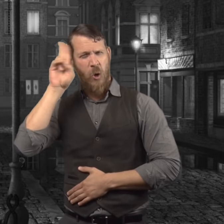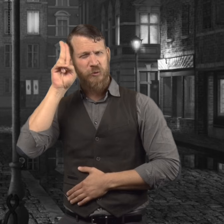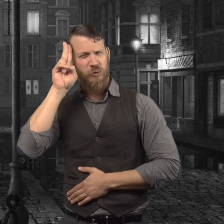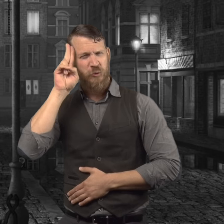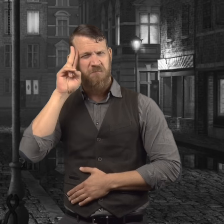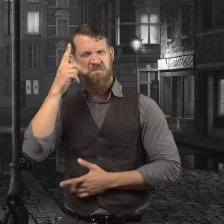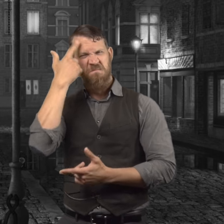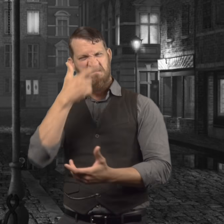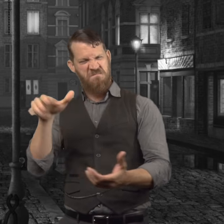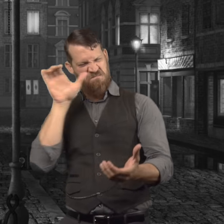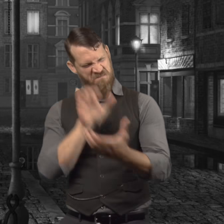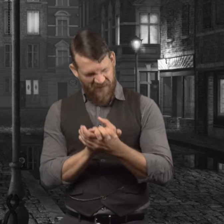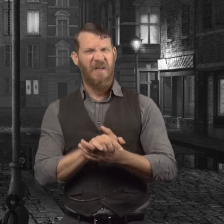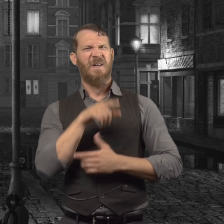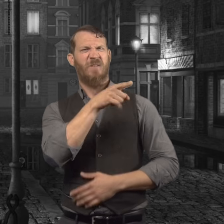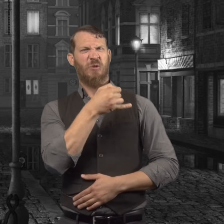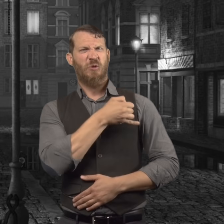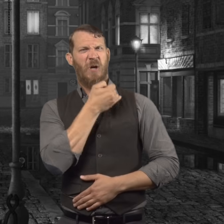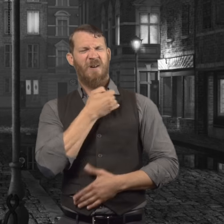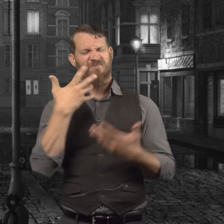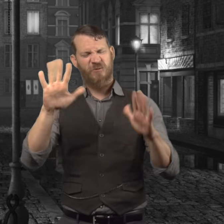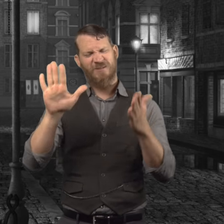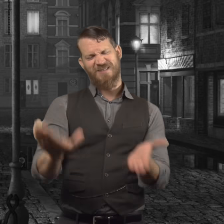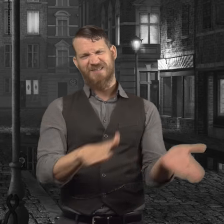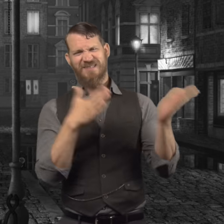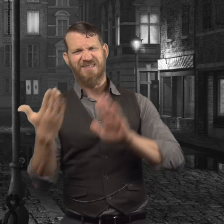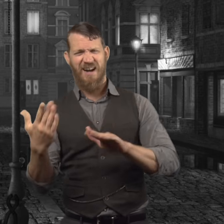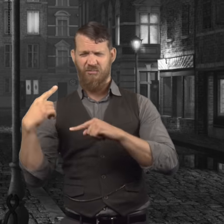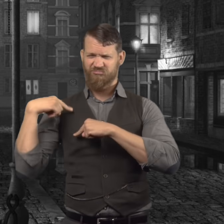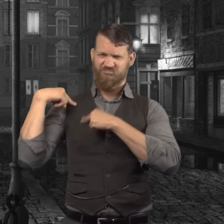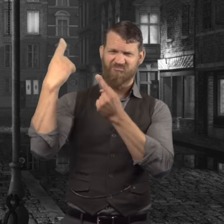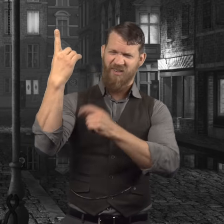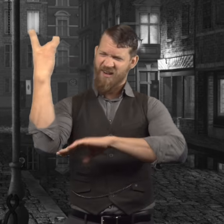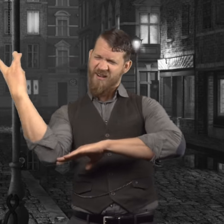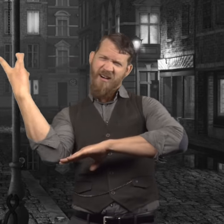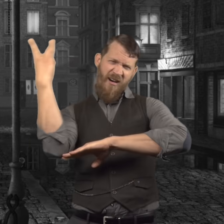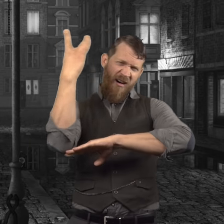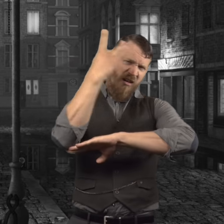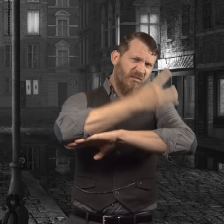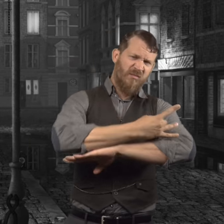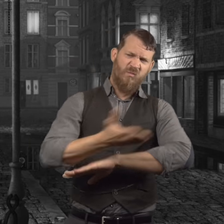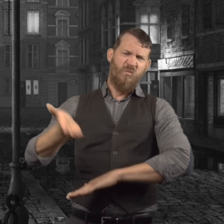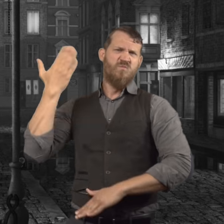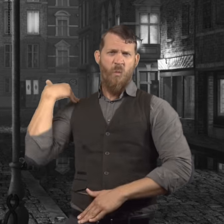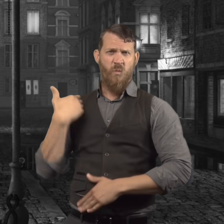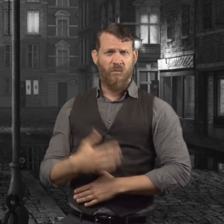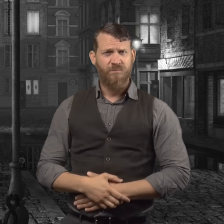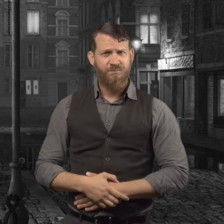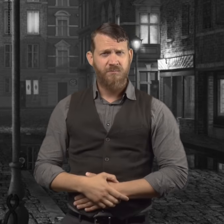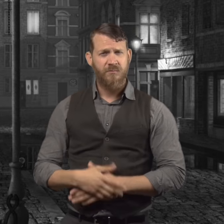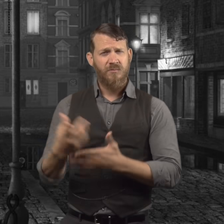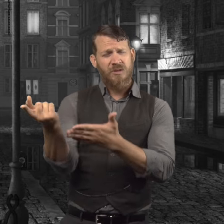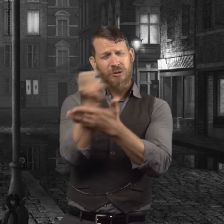Mr. Poole told Mr. Utterson he believed that Doctor Jekyll had died eight days ago.